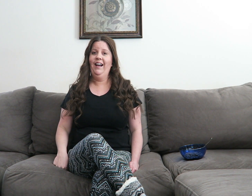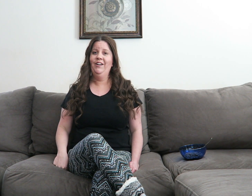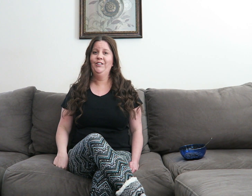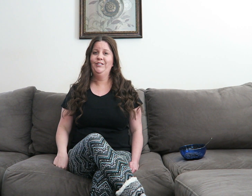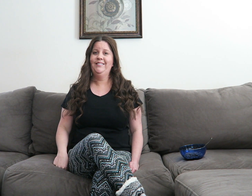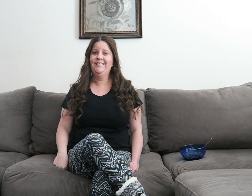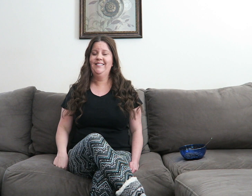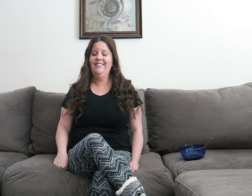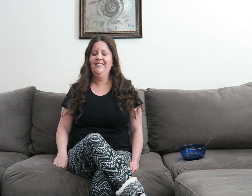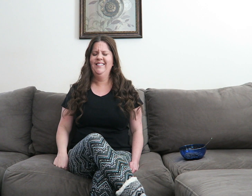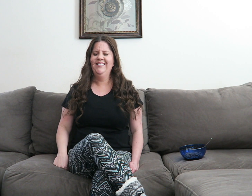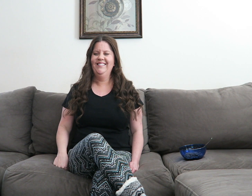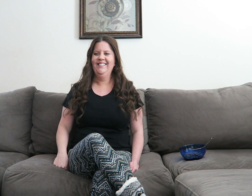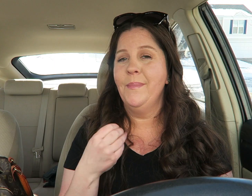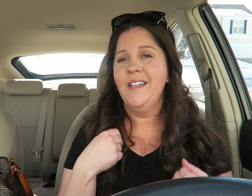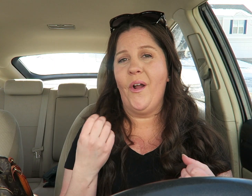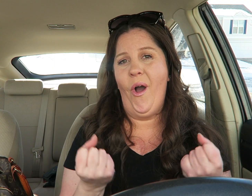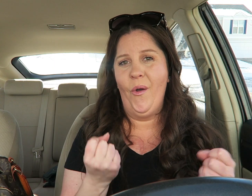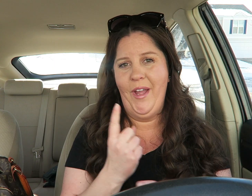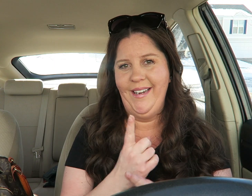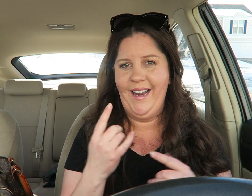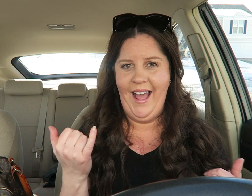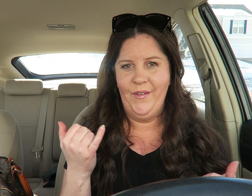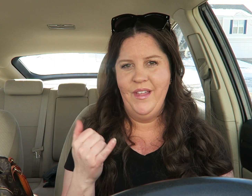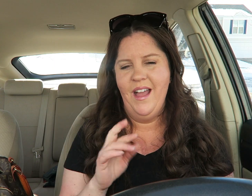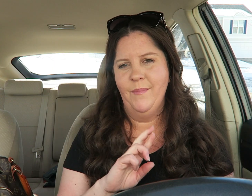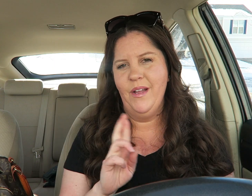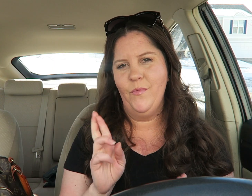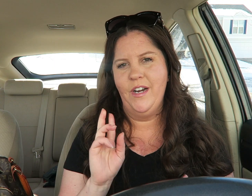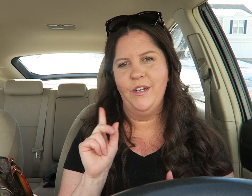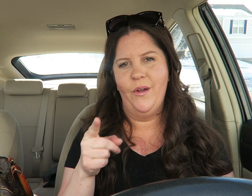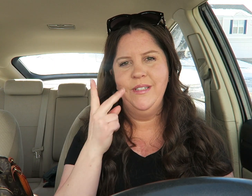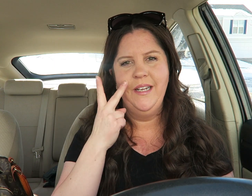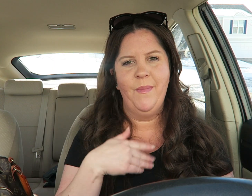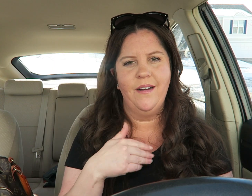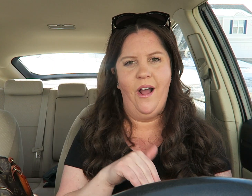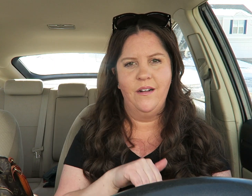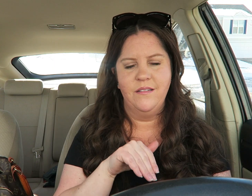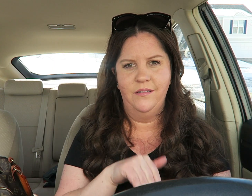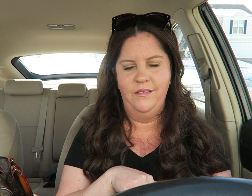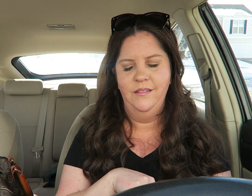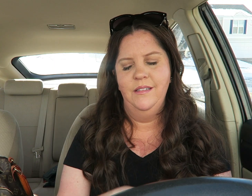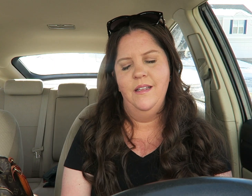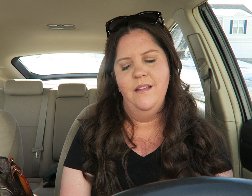that hurts I'm in the car right now. I'm getting ready to go see my doctor